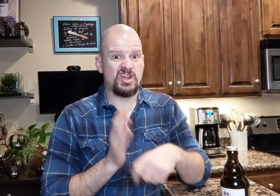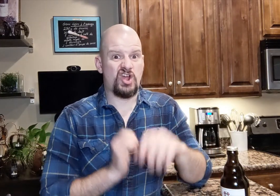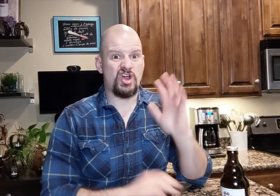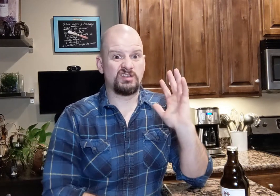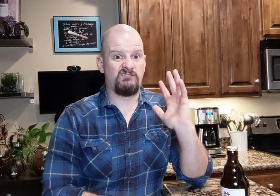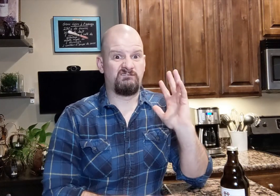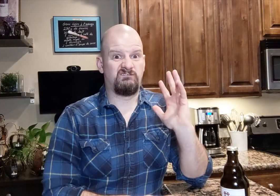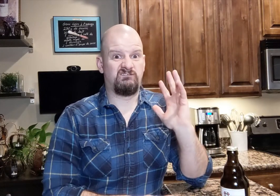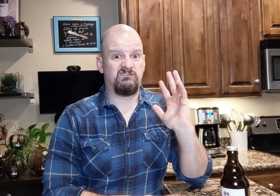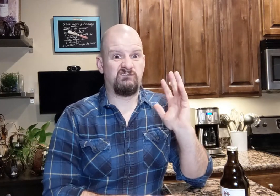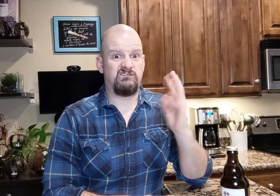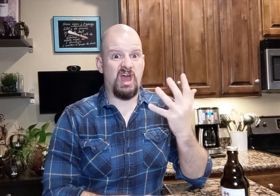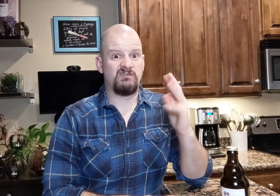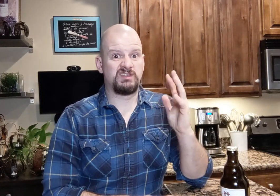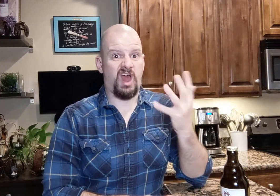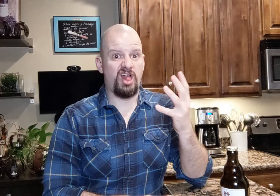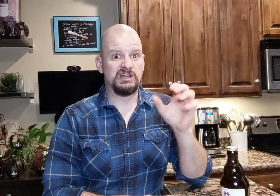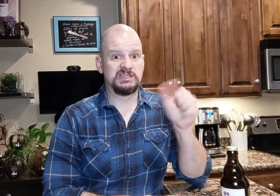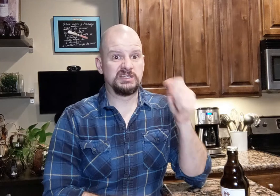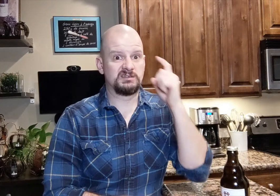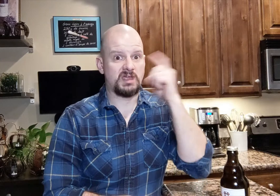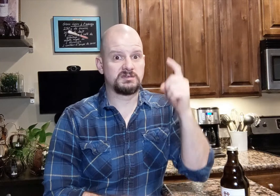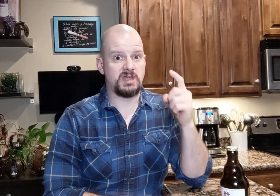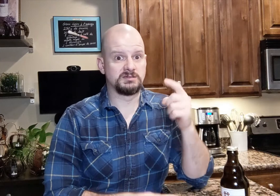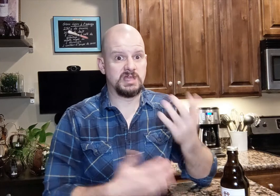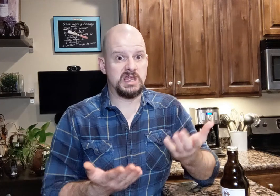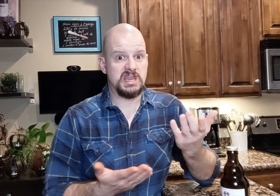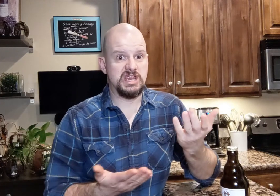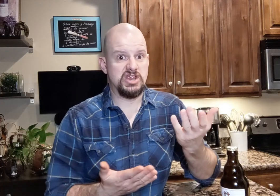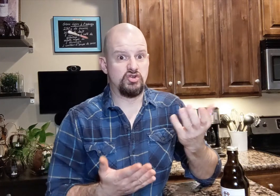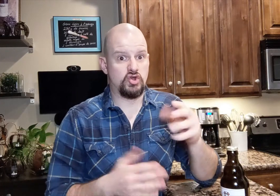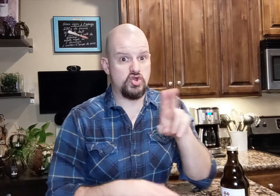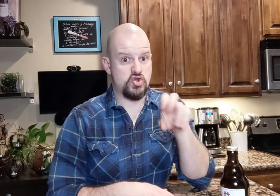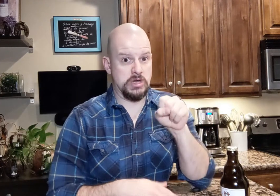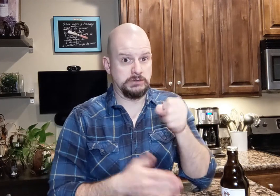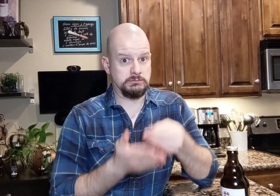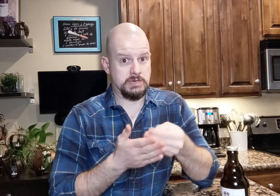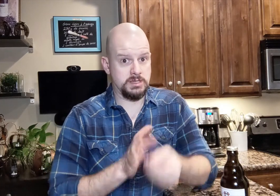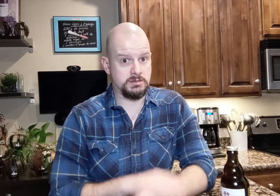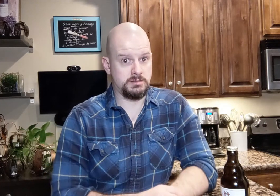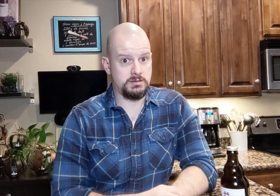It costs $5.10 as in the United State currency.